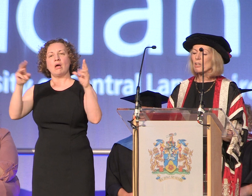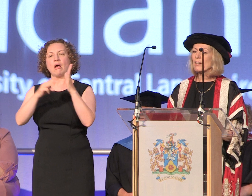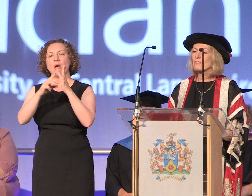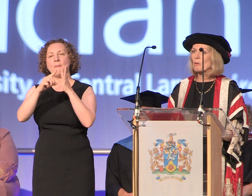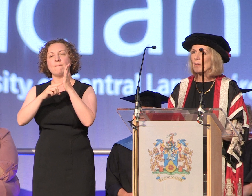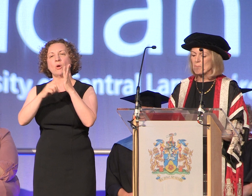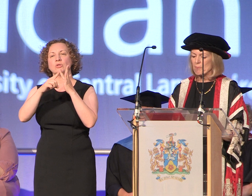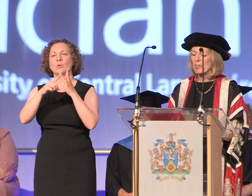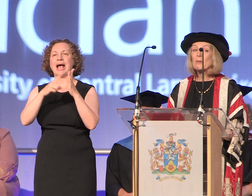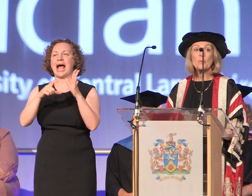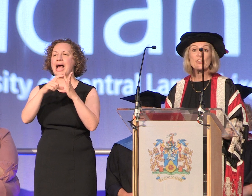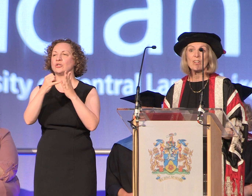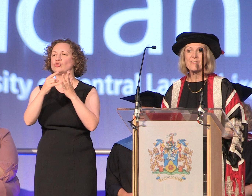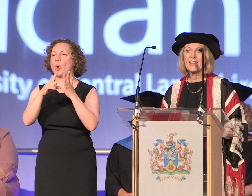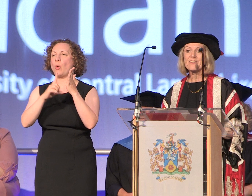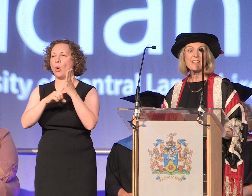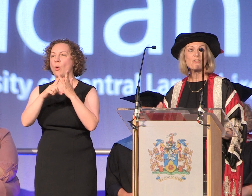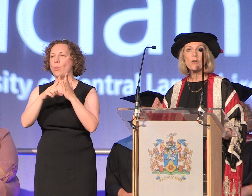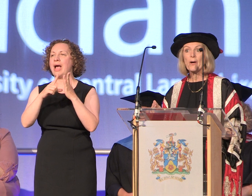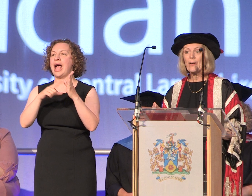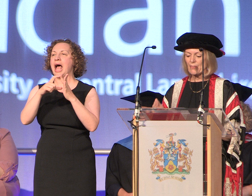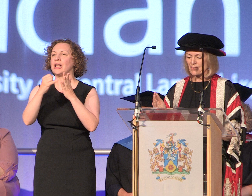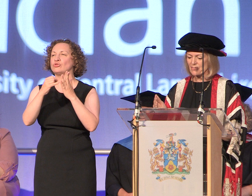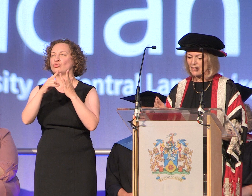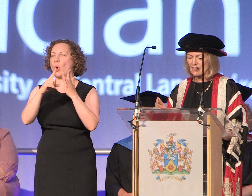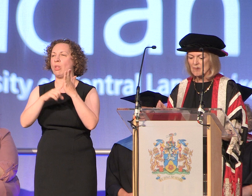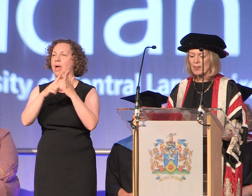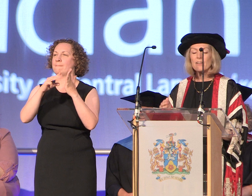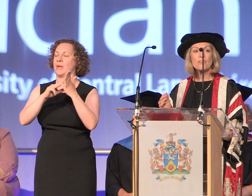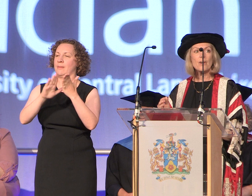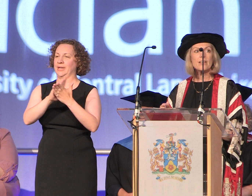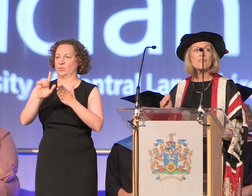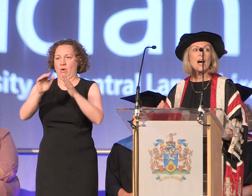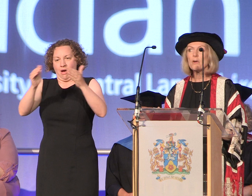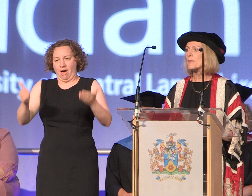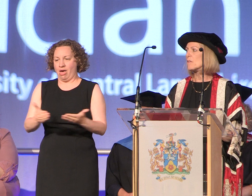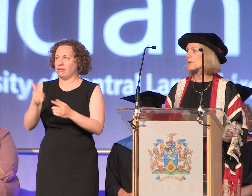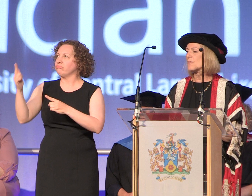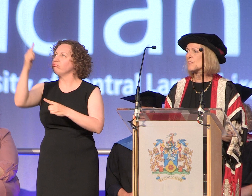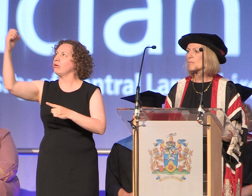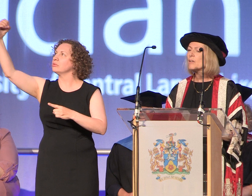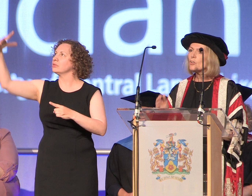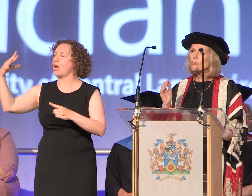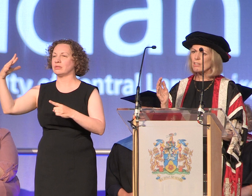which translates as from earth to sun, defines our purpose reach